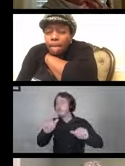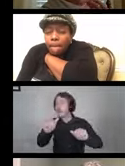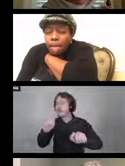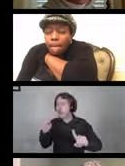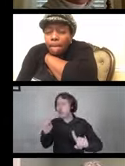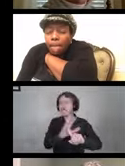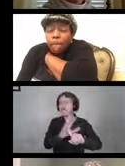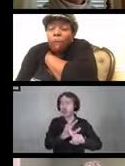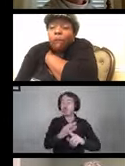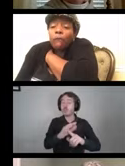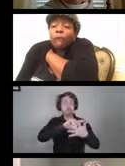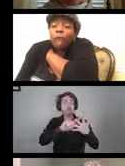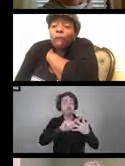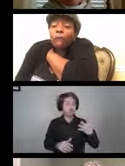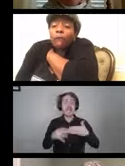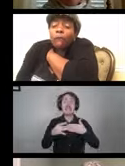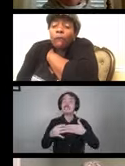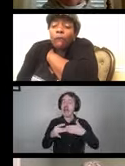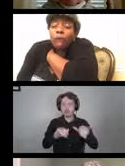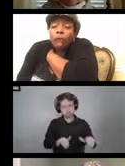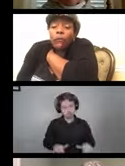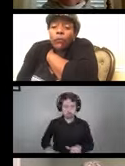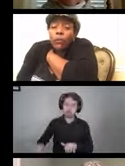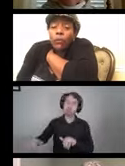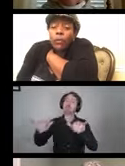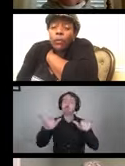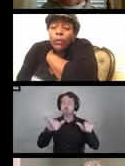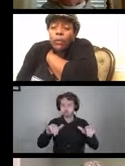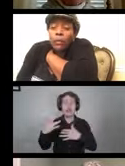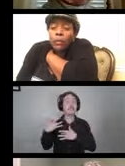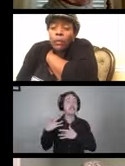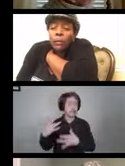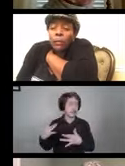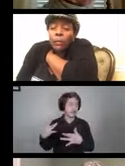All this guidance is standard and typically applied in work places.